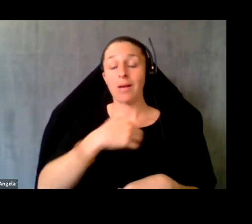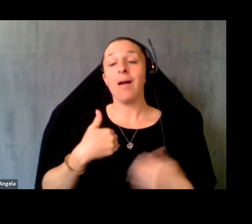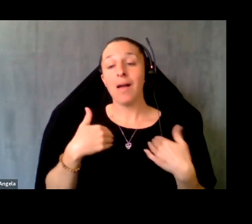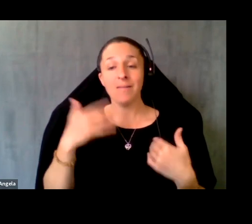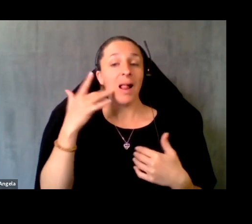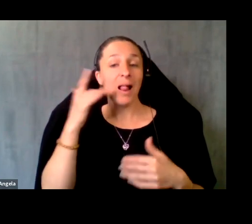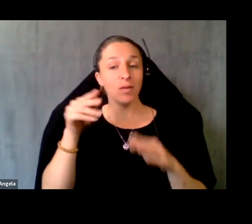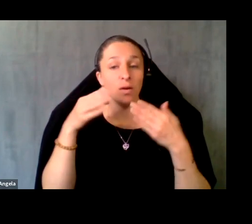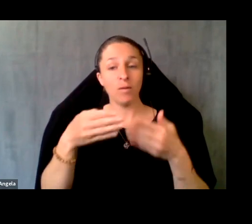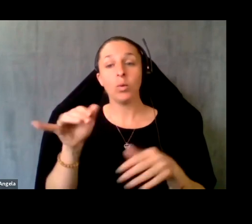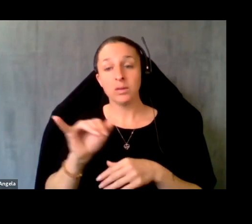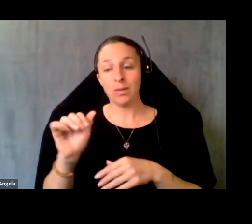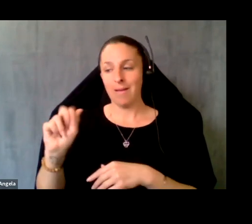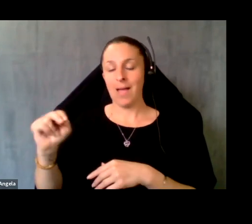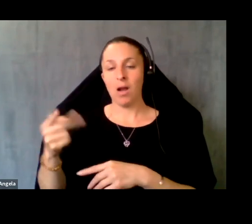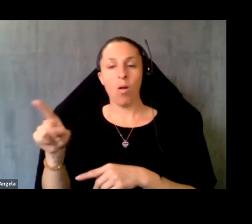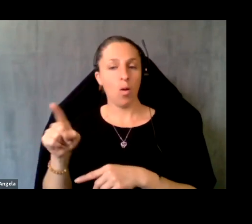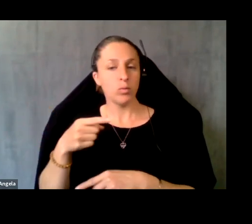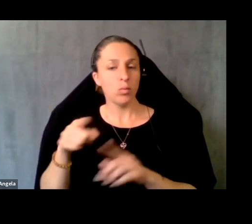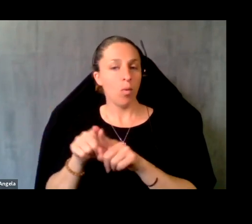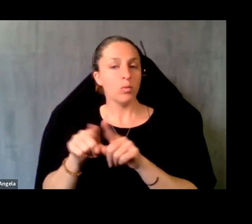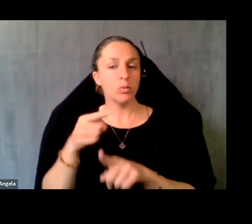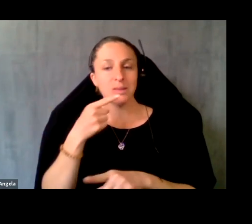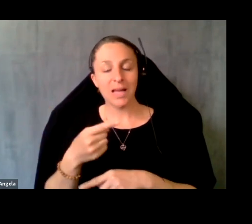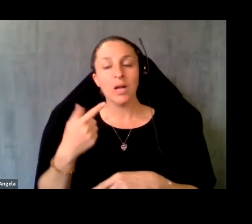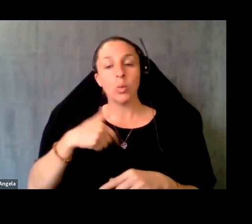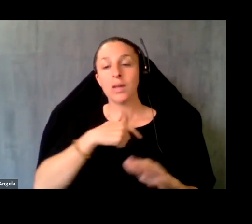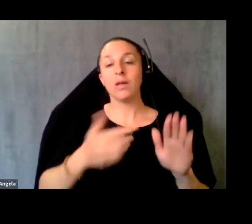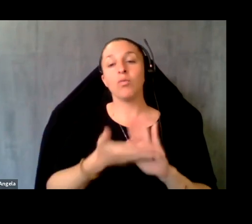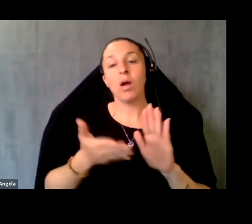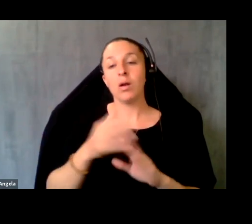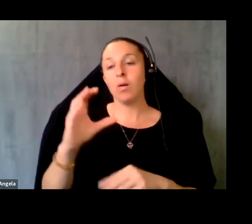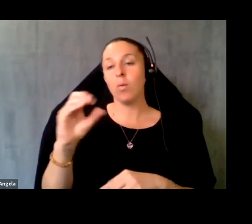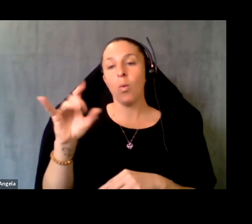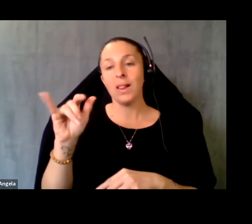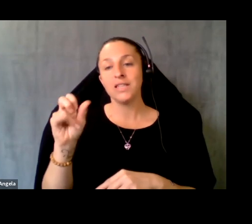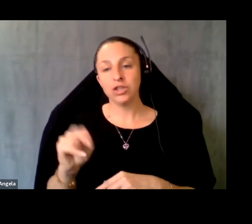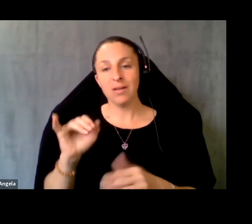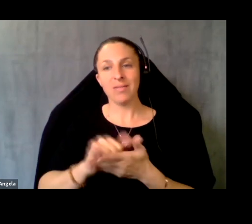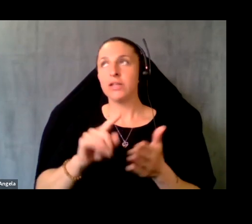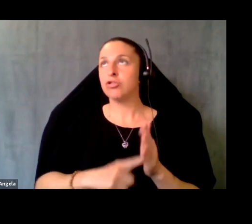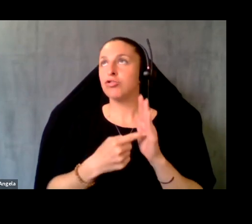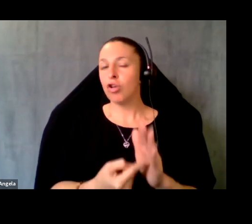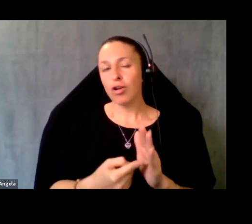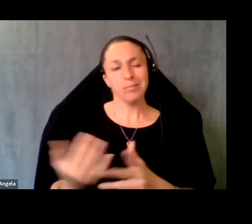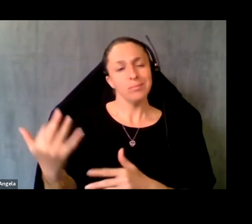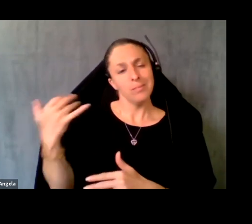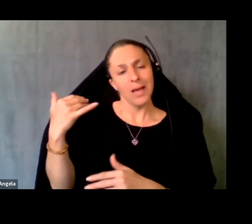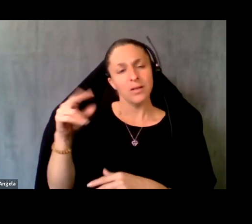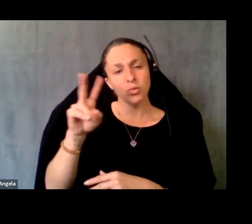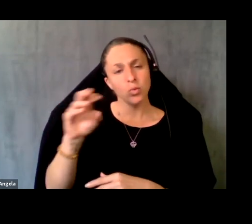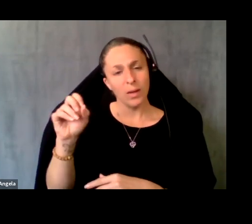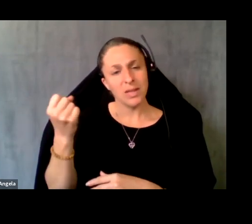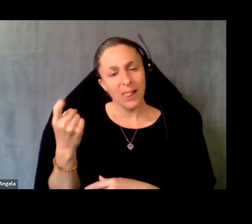and also alluded to this, too, we run a coalition that started back in 2,011. So it's been over 10